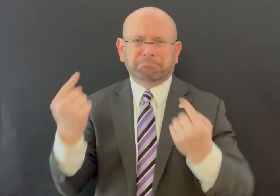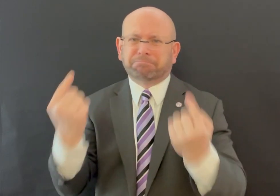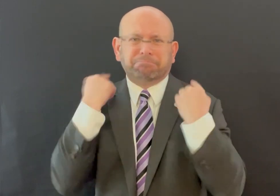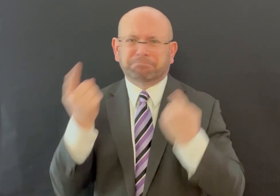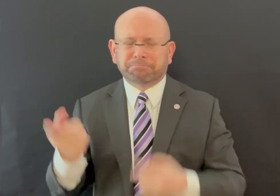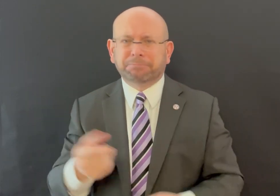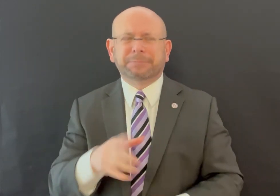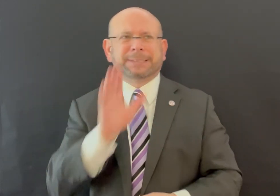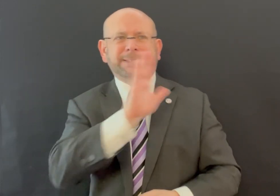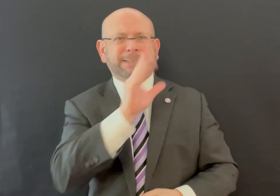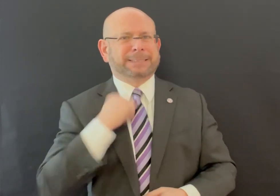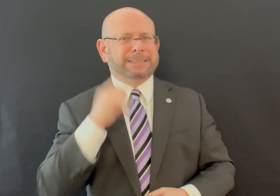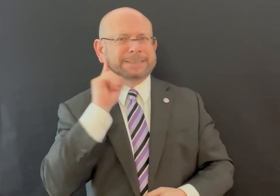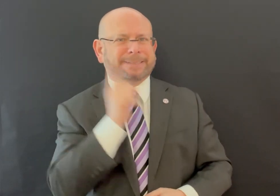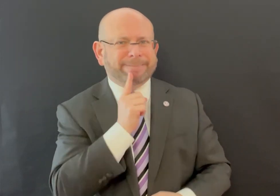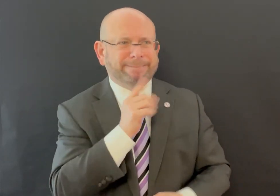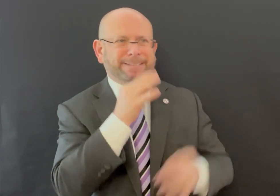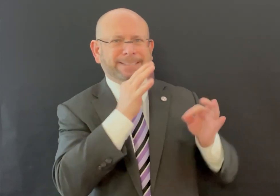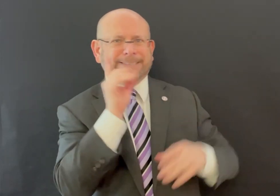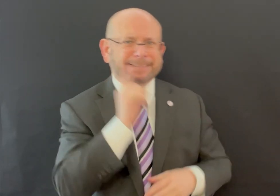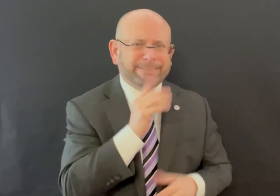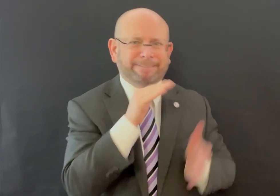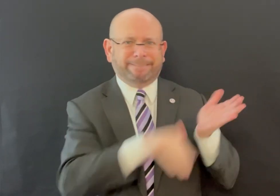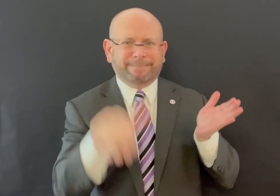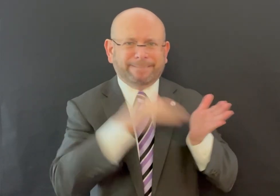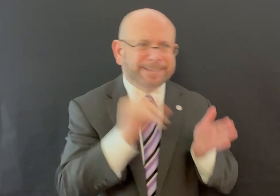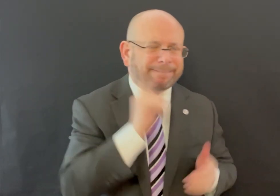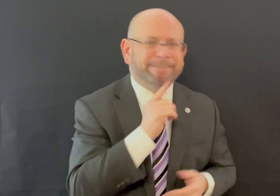Dre repeatedly informed the officer she was deaf.